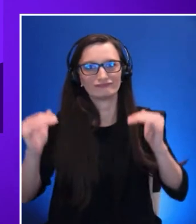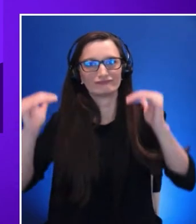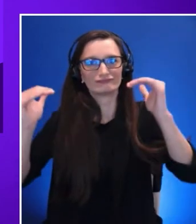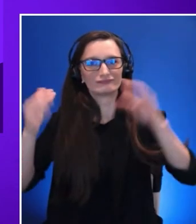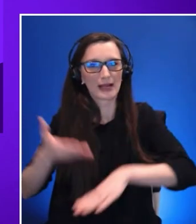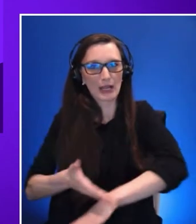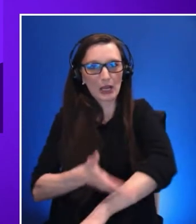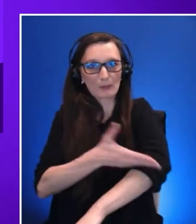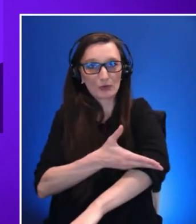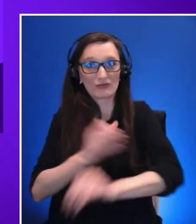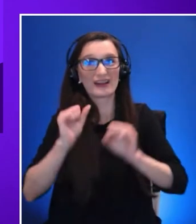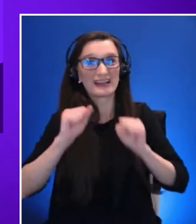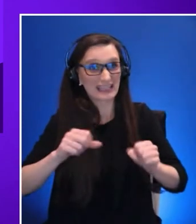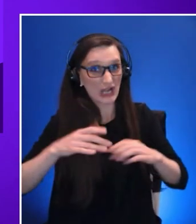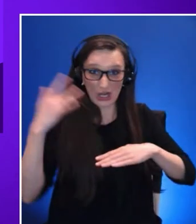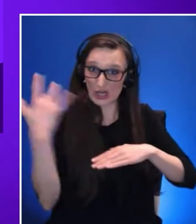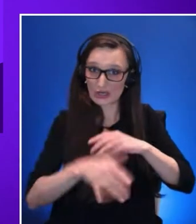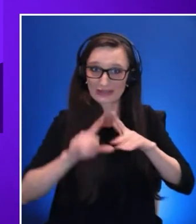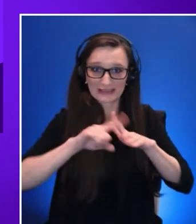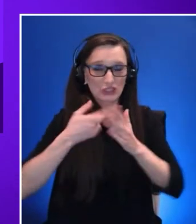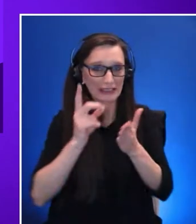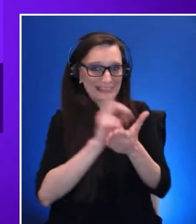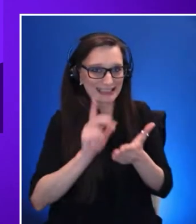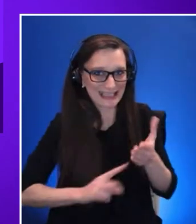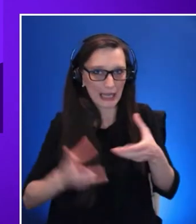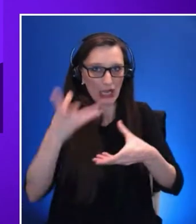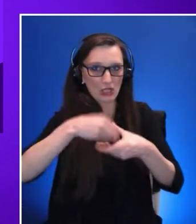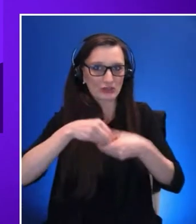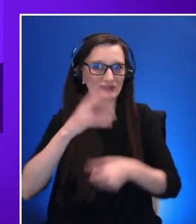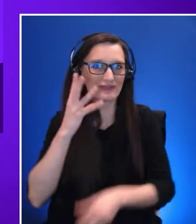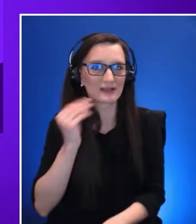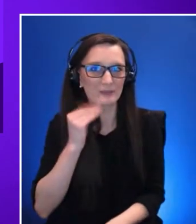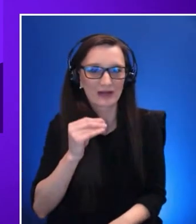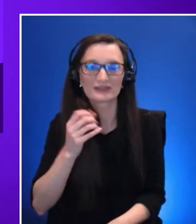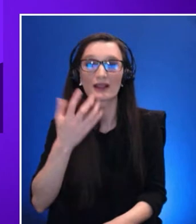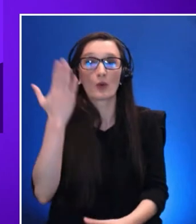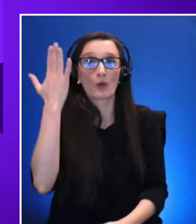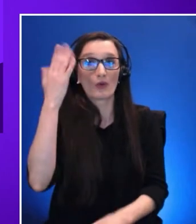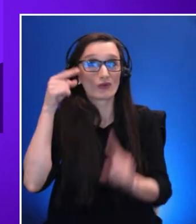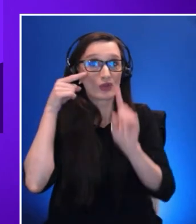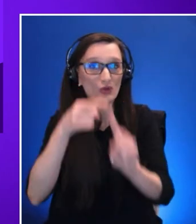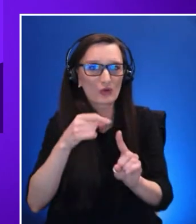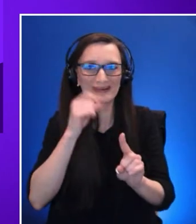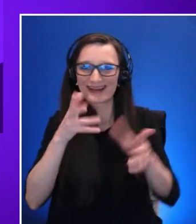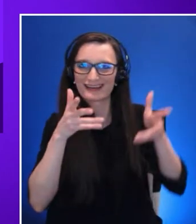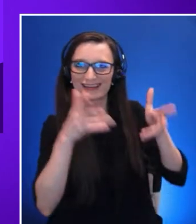in this journey so we don't leave anyone behind. Why inclusive design is critical?